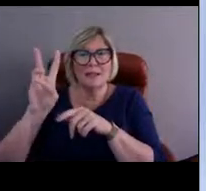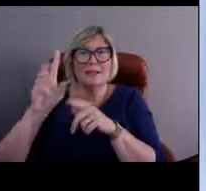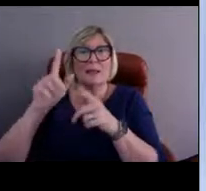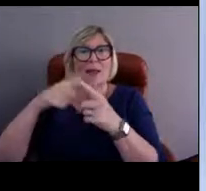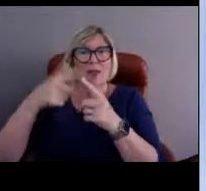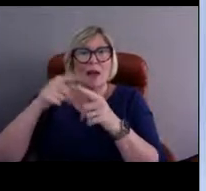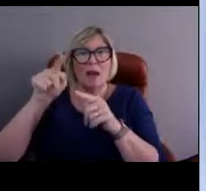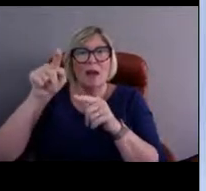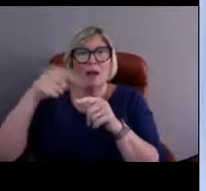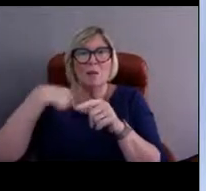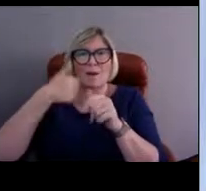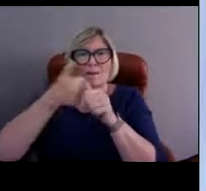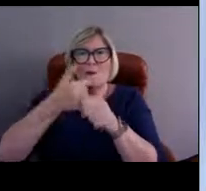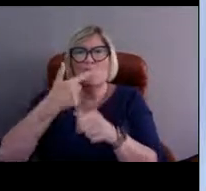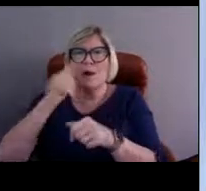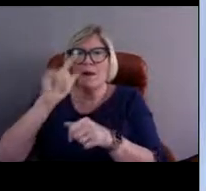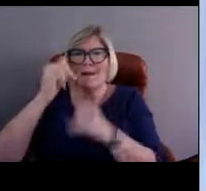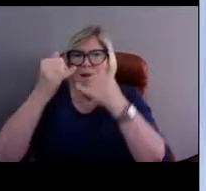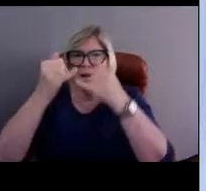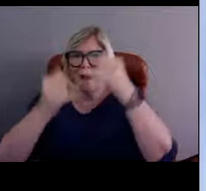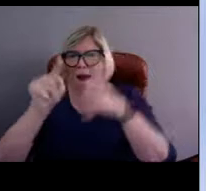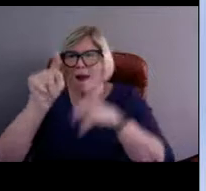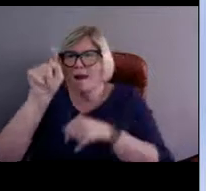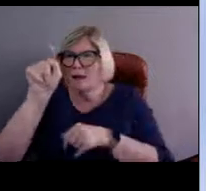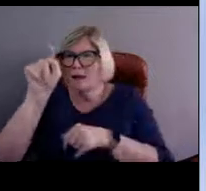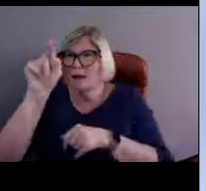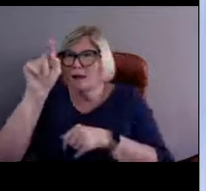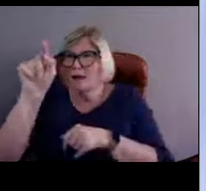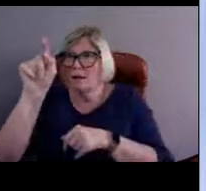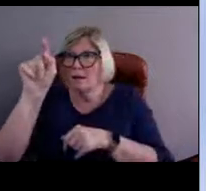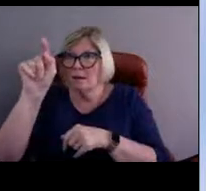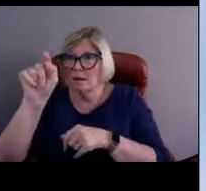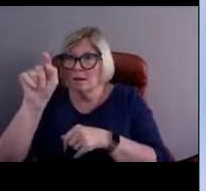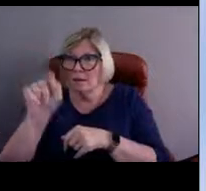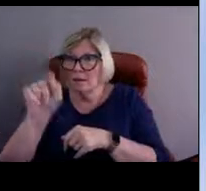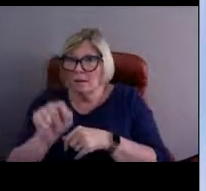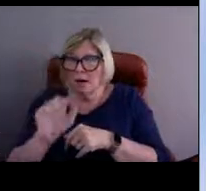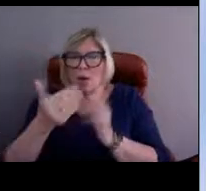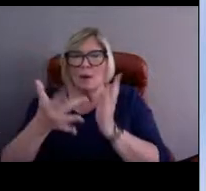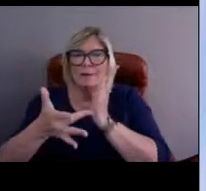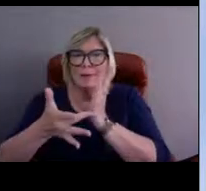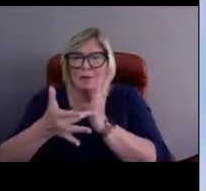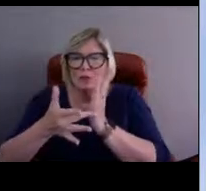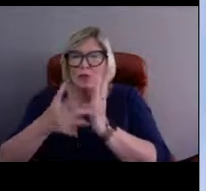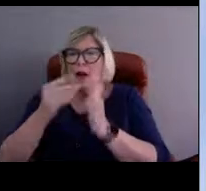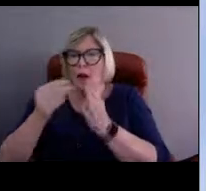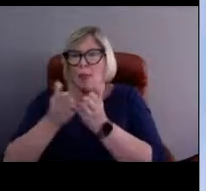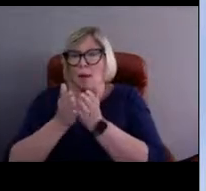if you follow that red line down the screen, our technicians and the boat sailed